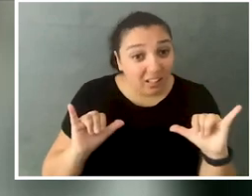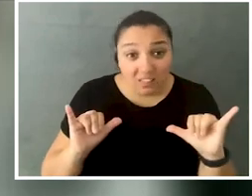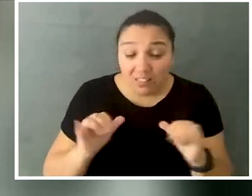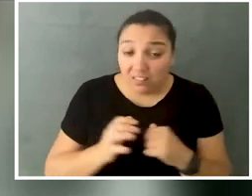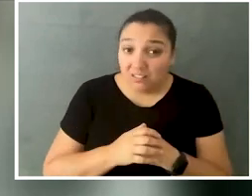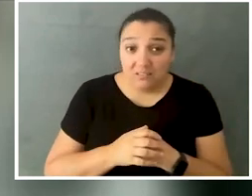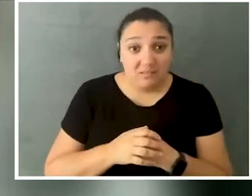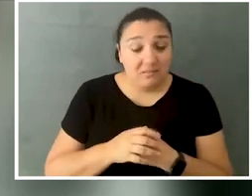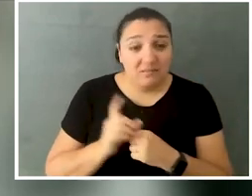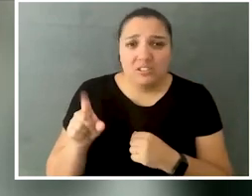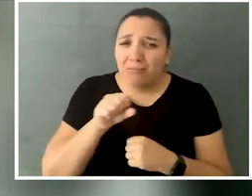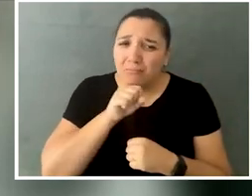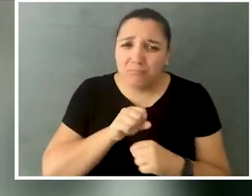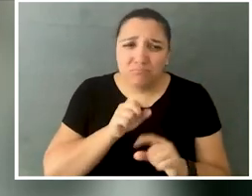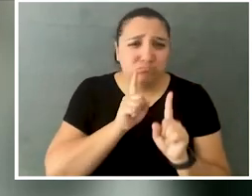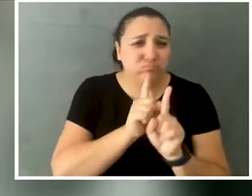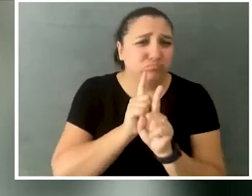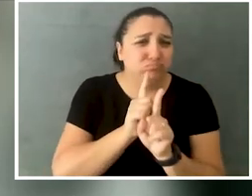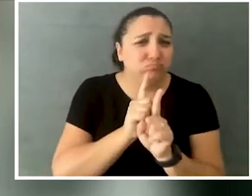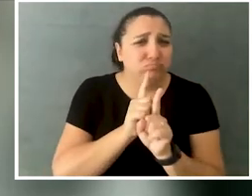She was really, really into mentoring people.